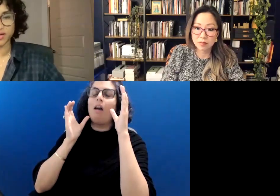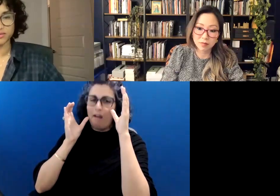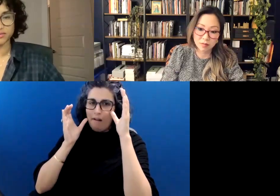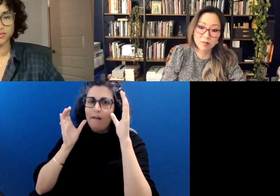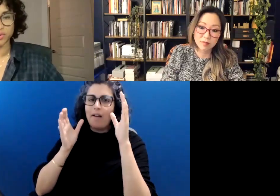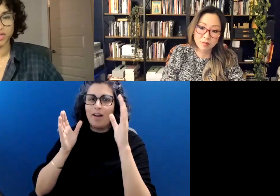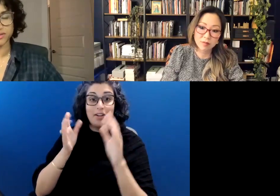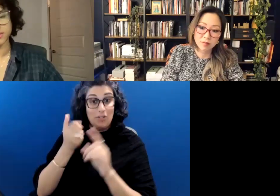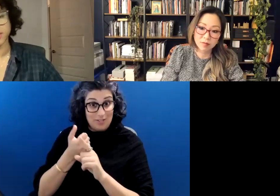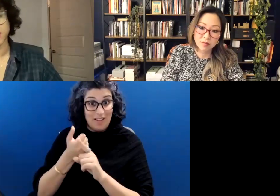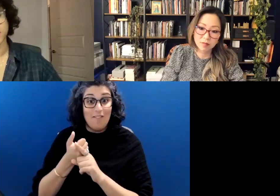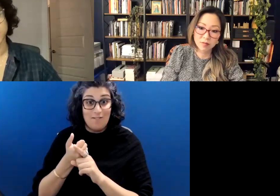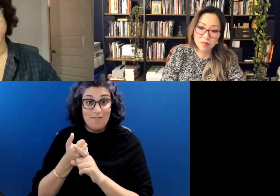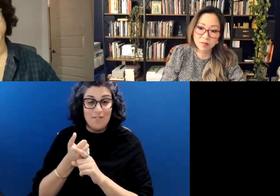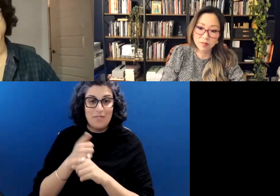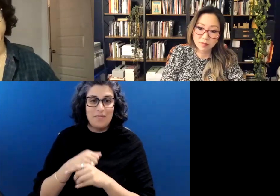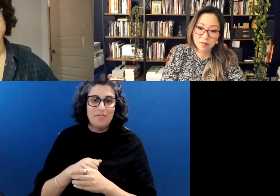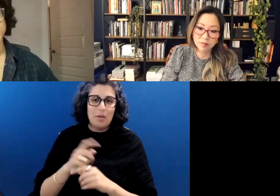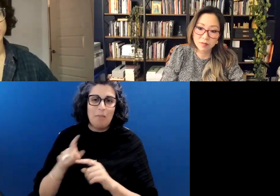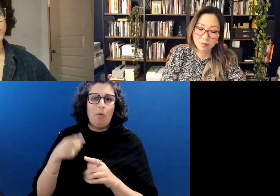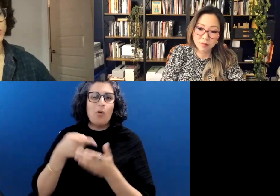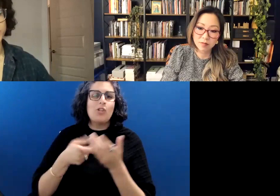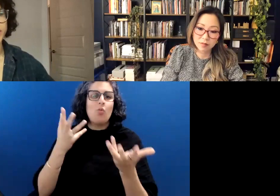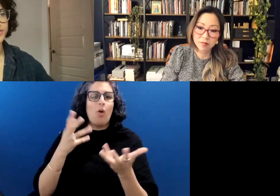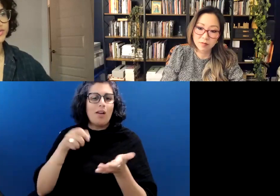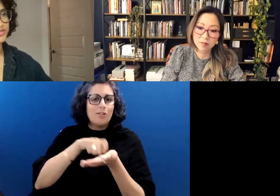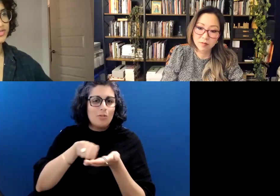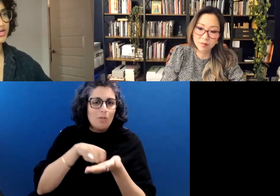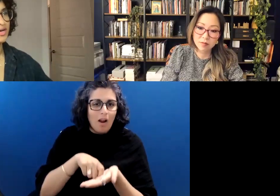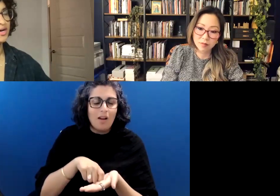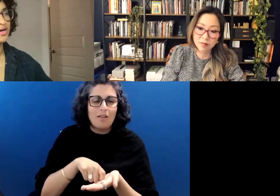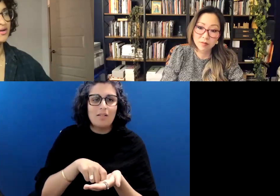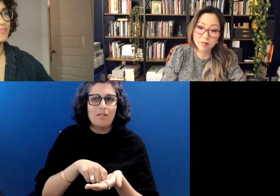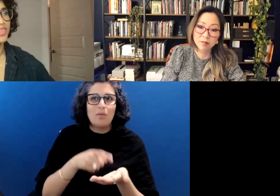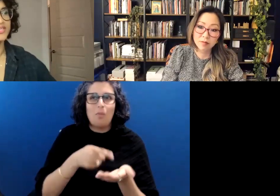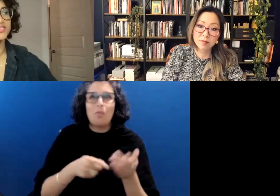about what you wanted to write into, and what matters.